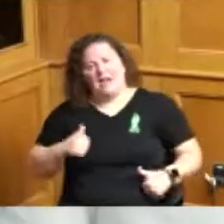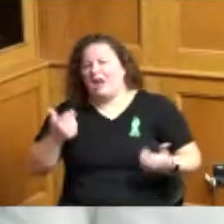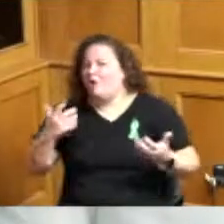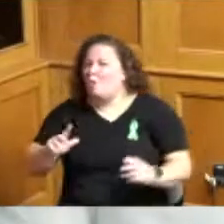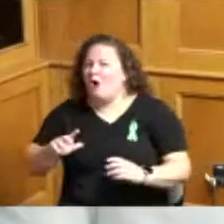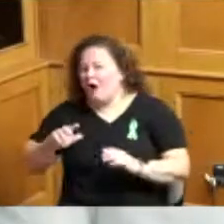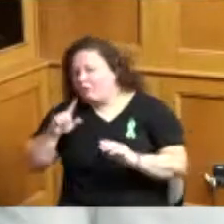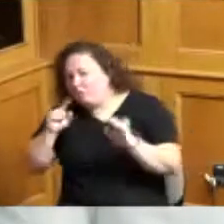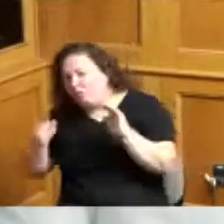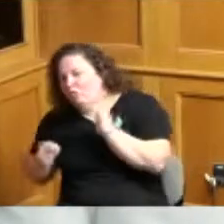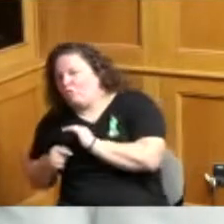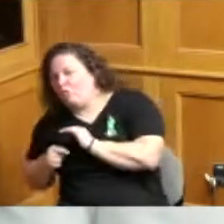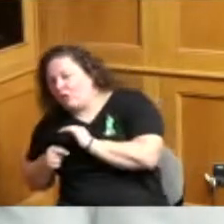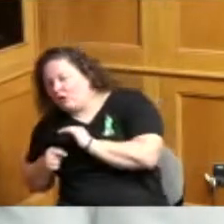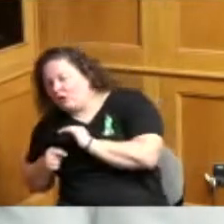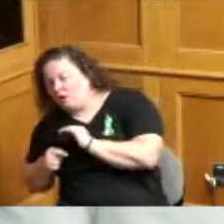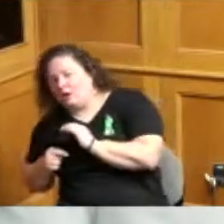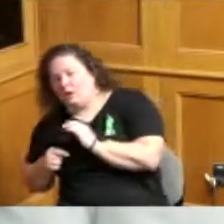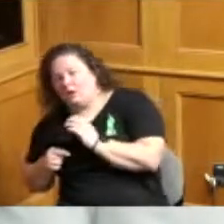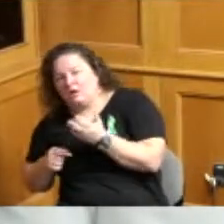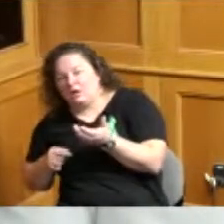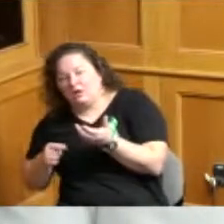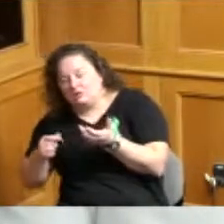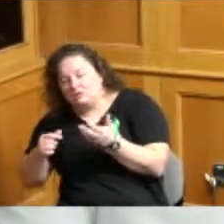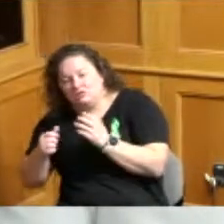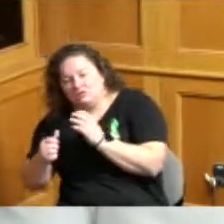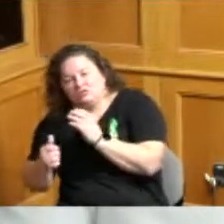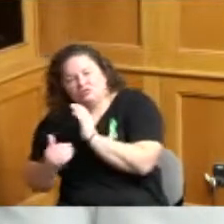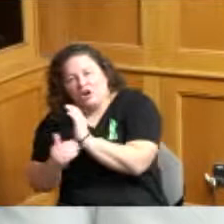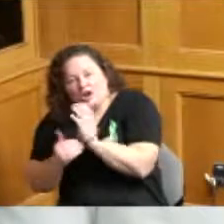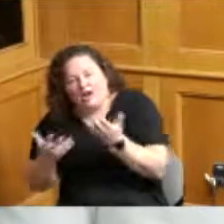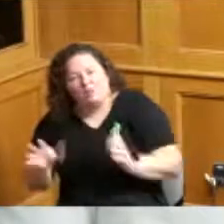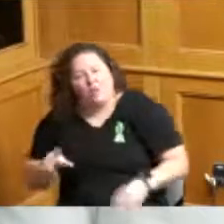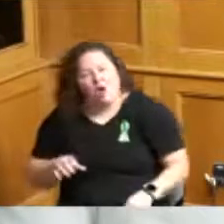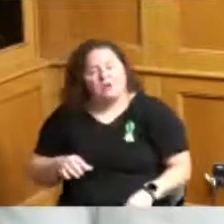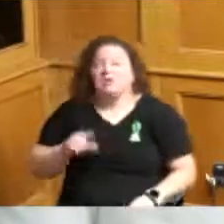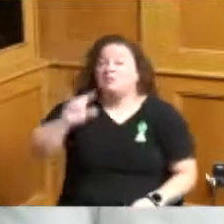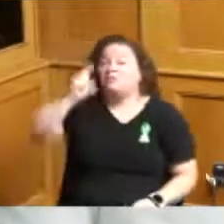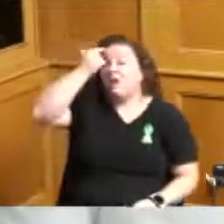and I think people should there should be other governments should not be telling me